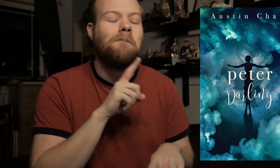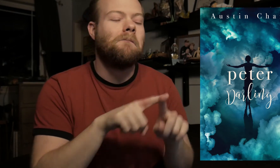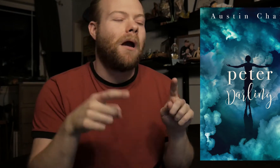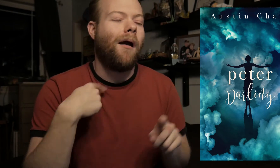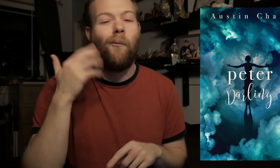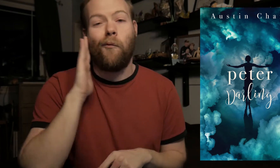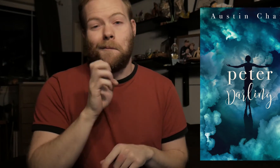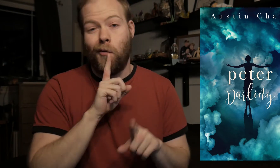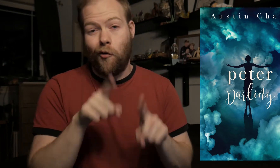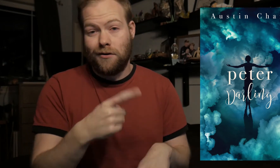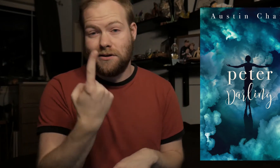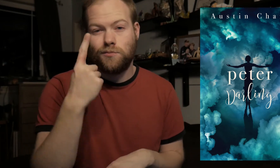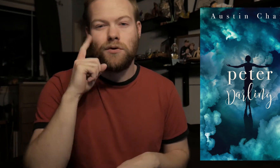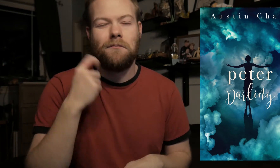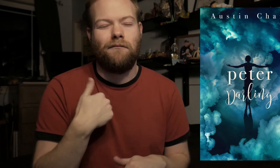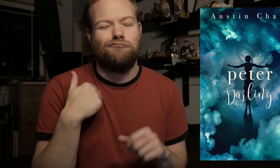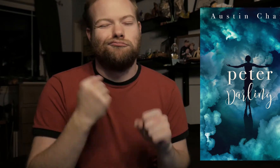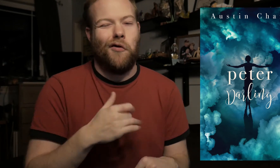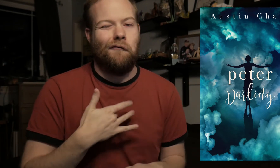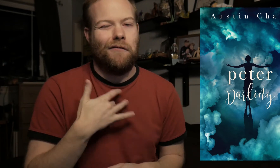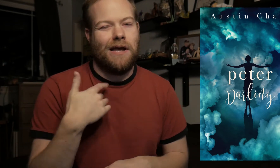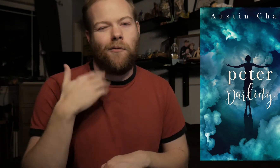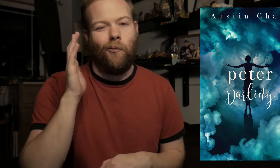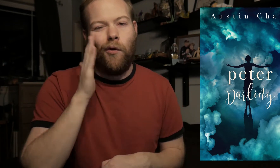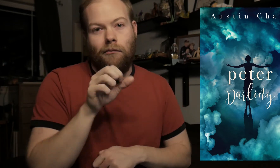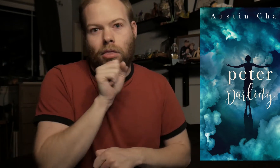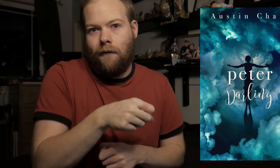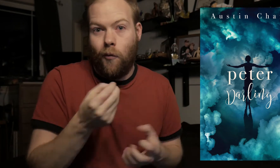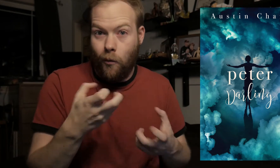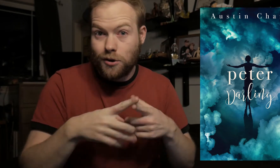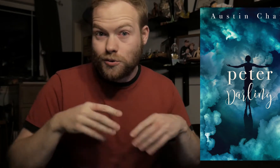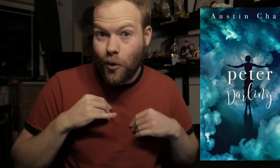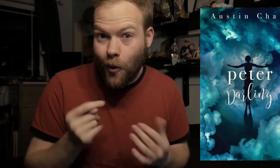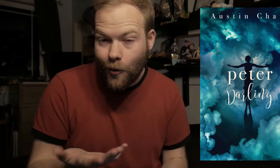But I will be ordering this one, because I have a strong feeling that I’ll love it and want to own it.